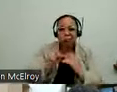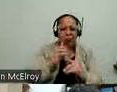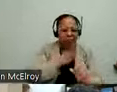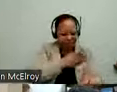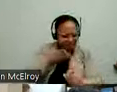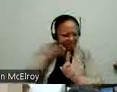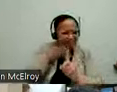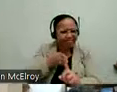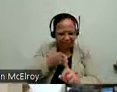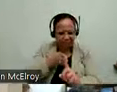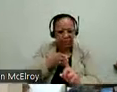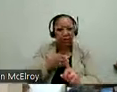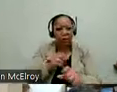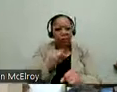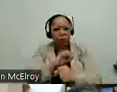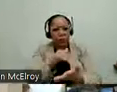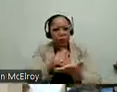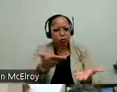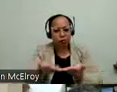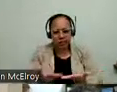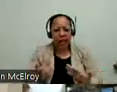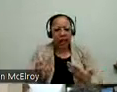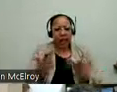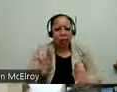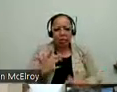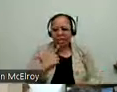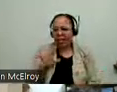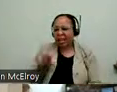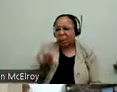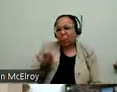to say no, you have to come back another time. When we have -- when we